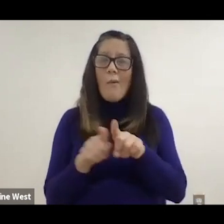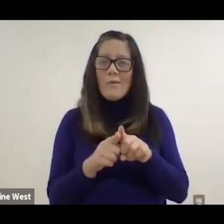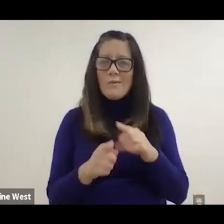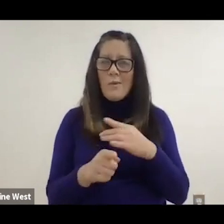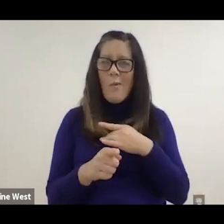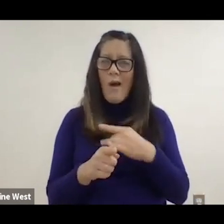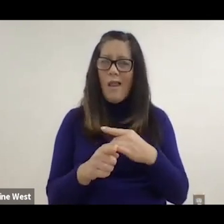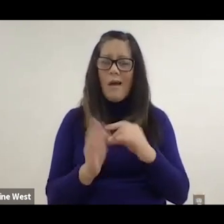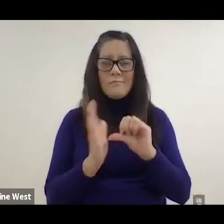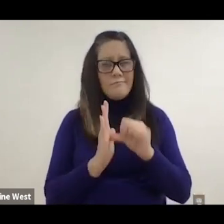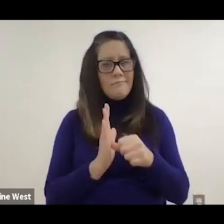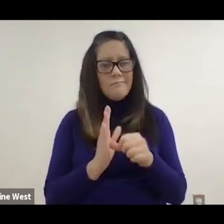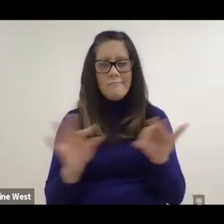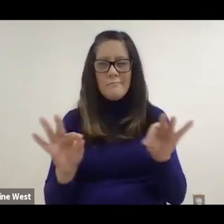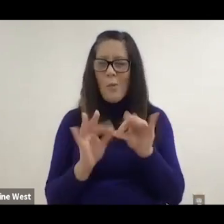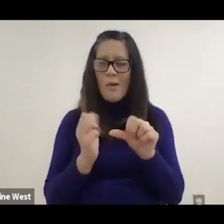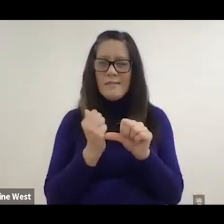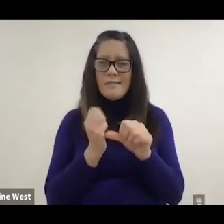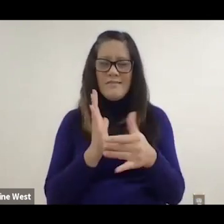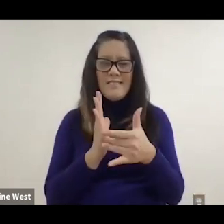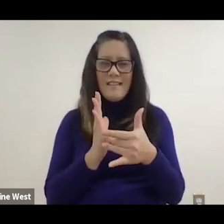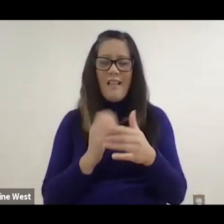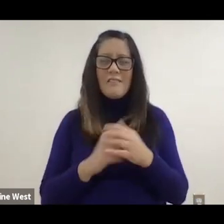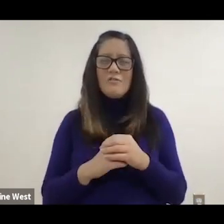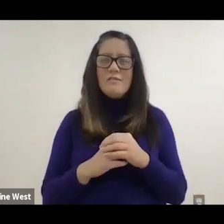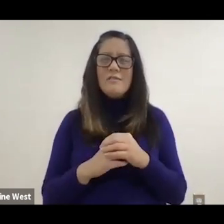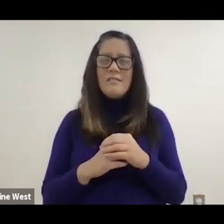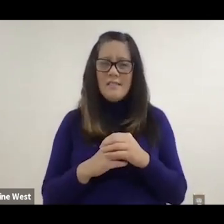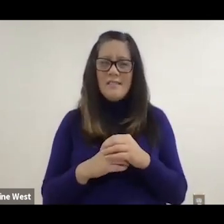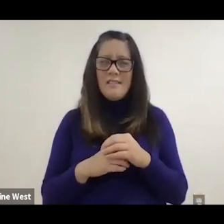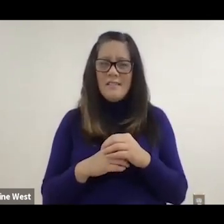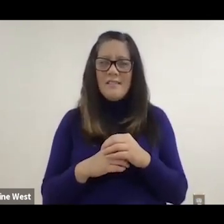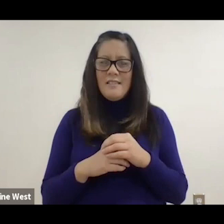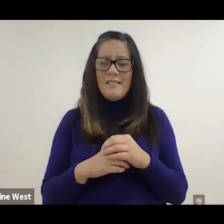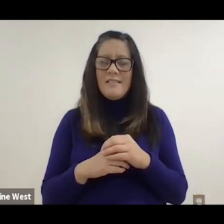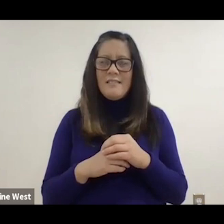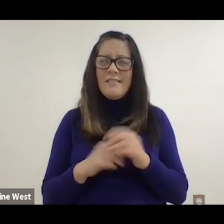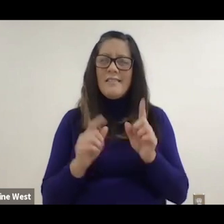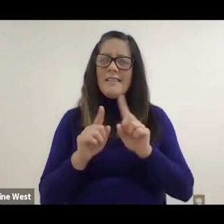importance of assistive technology. When I talk to students, they didn't health professions,